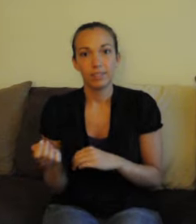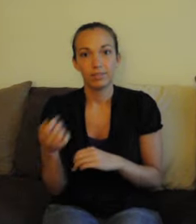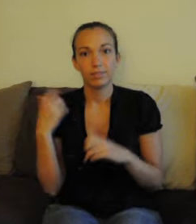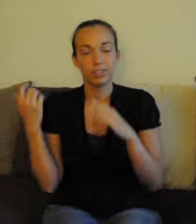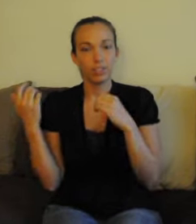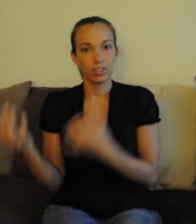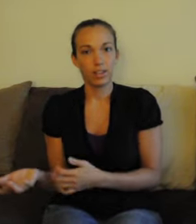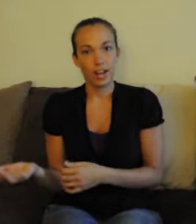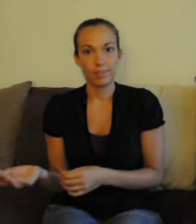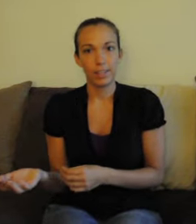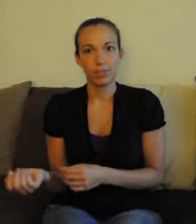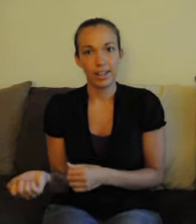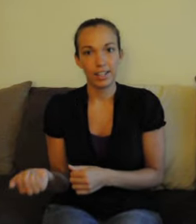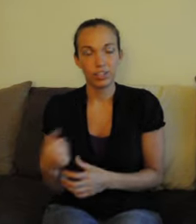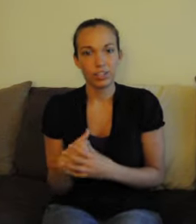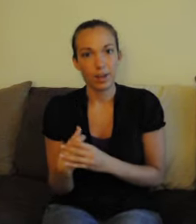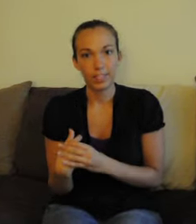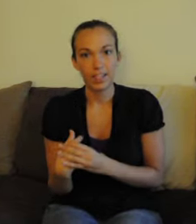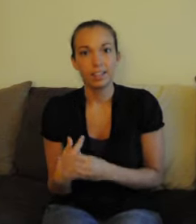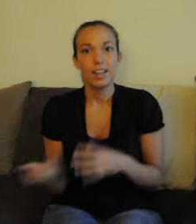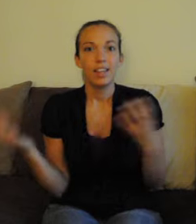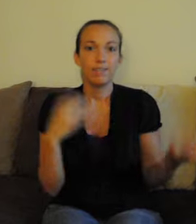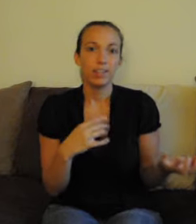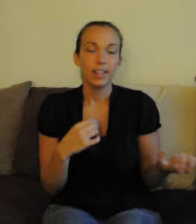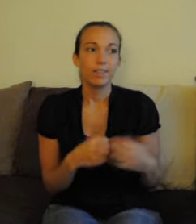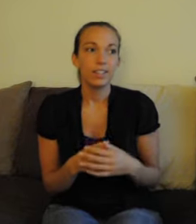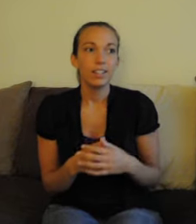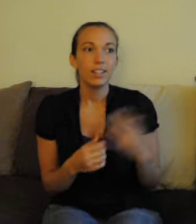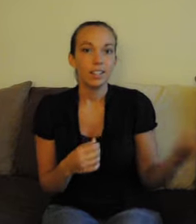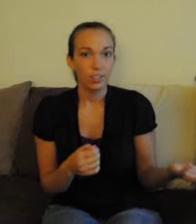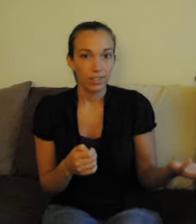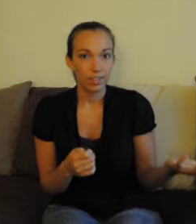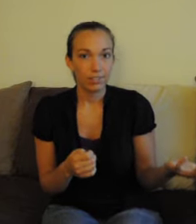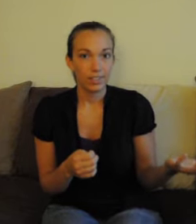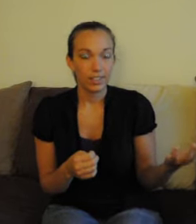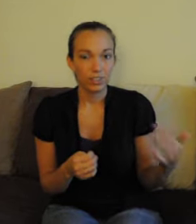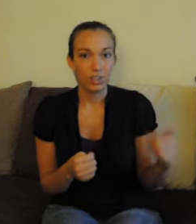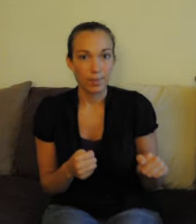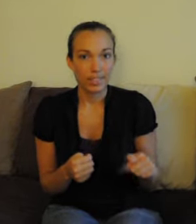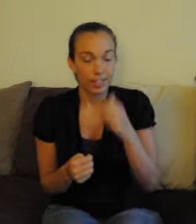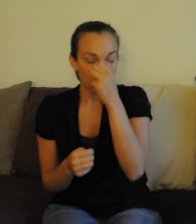then your right hand is your dominant, and if you are a lefty then your left hand is your dominant hand.